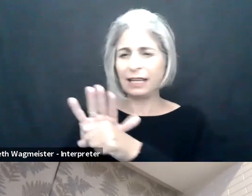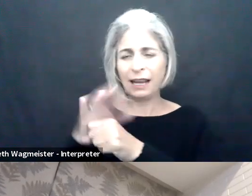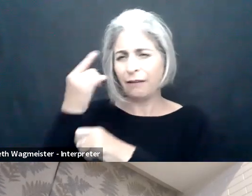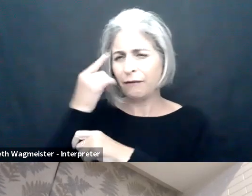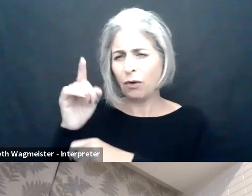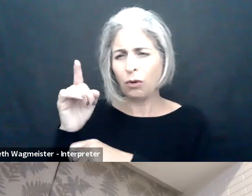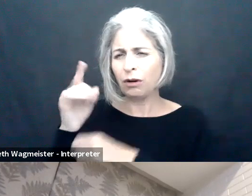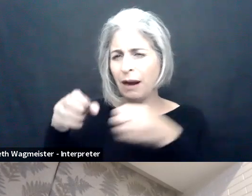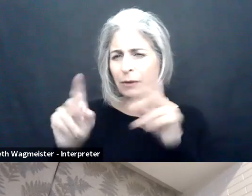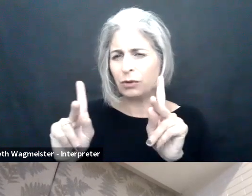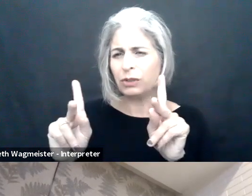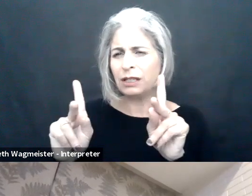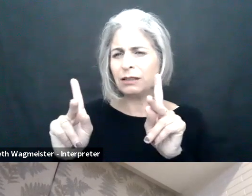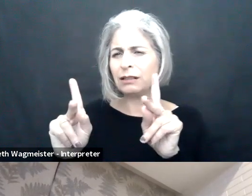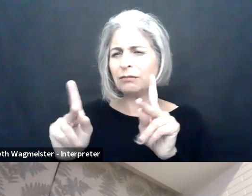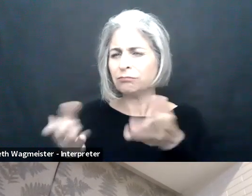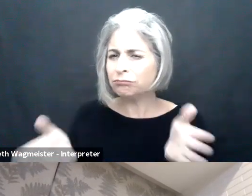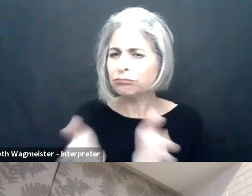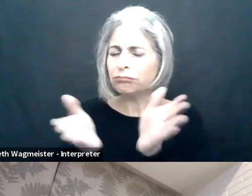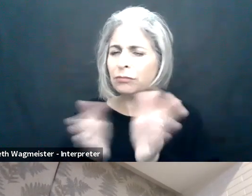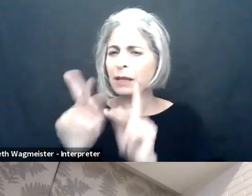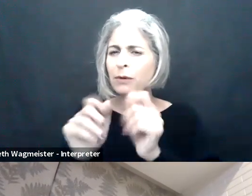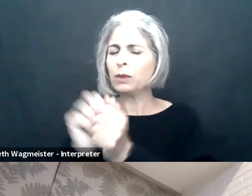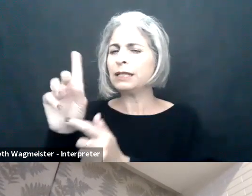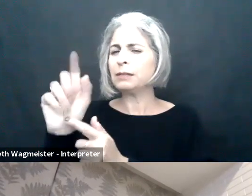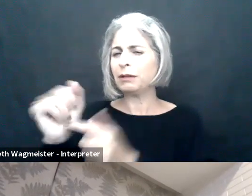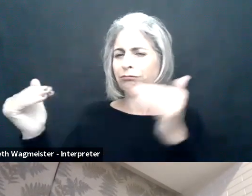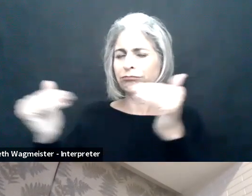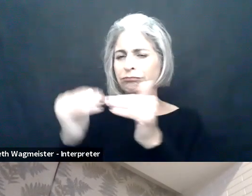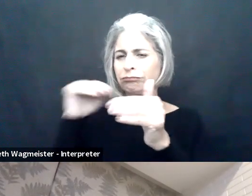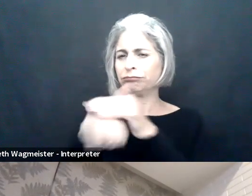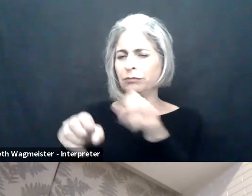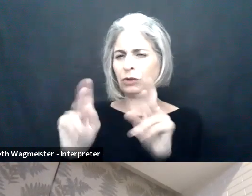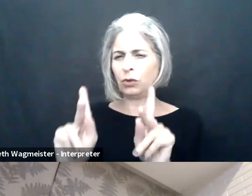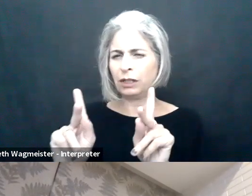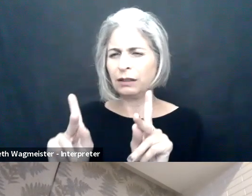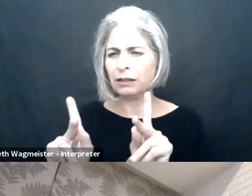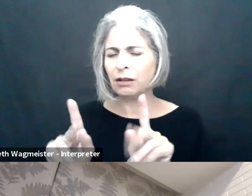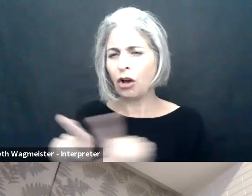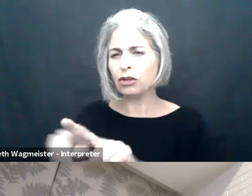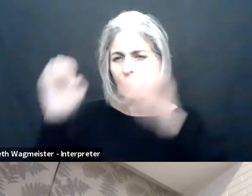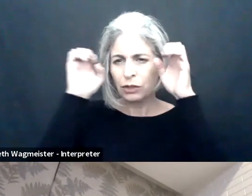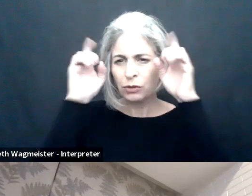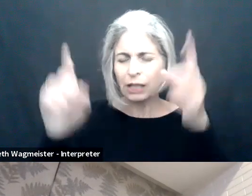Now of course her long career has been totally dedicated to opportunities or